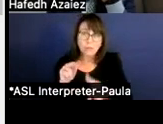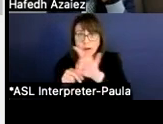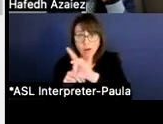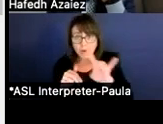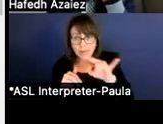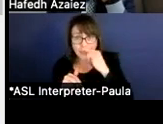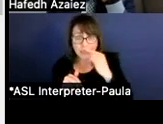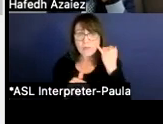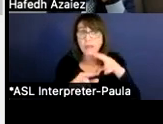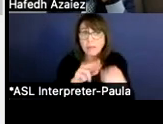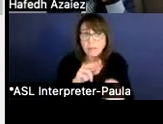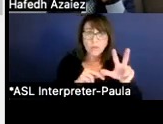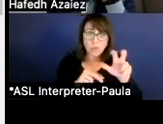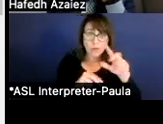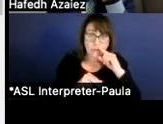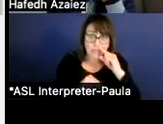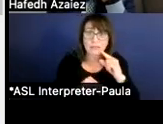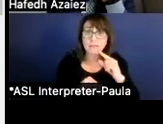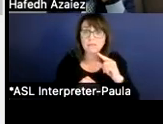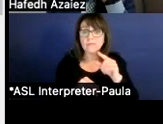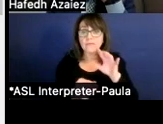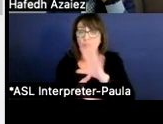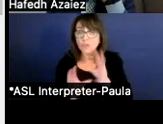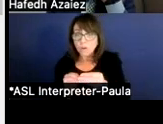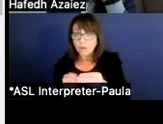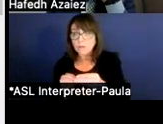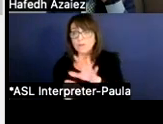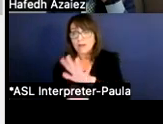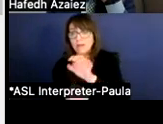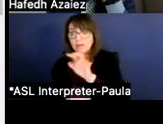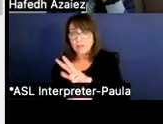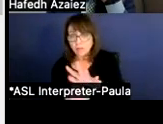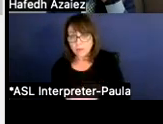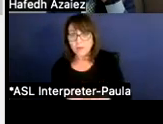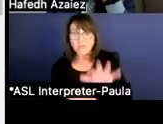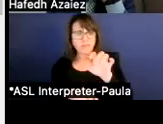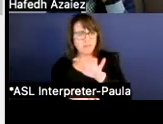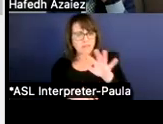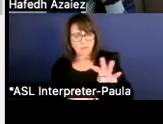so our total expenses is 553, 554, and 555. So what does that look like in total?